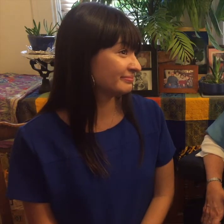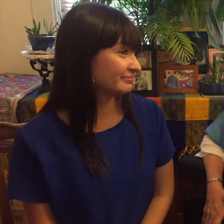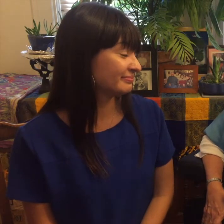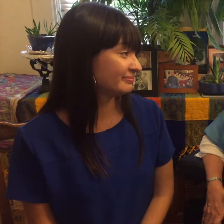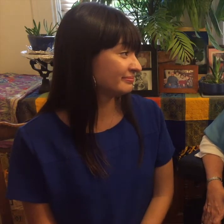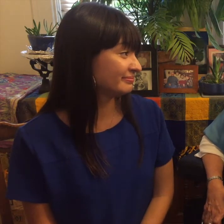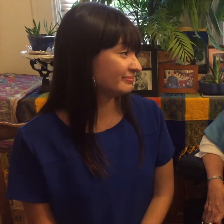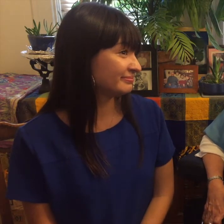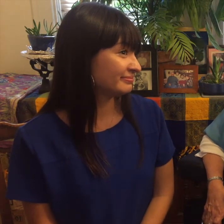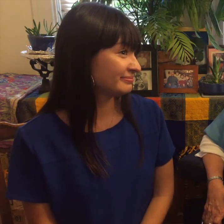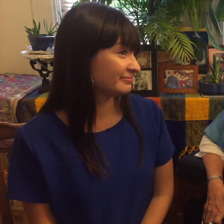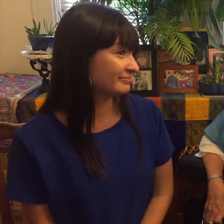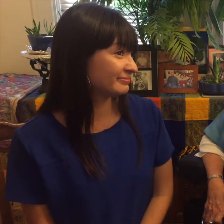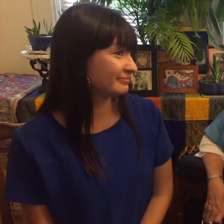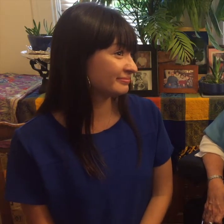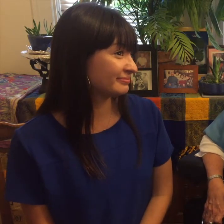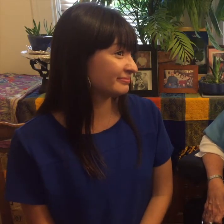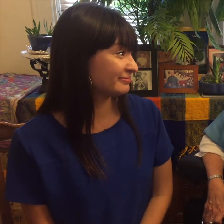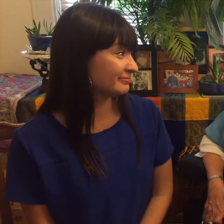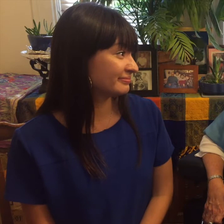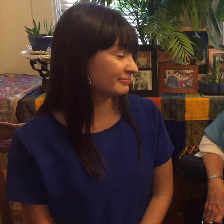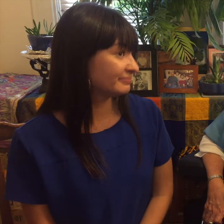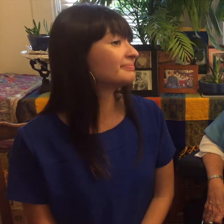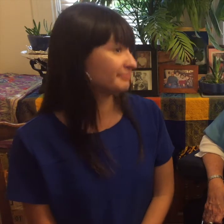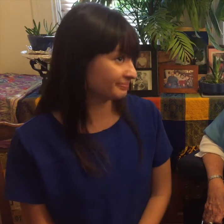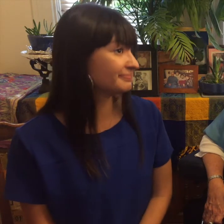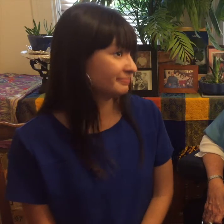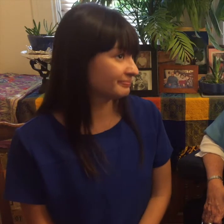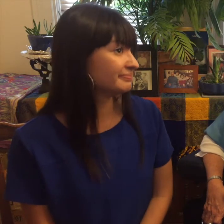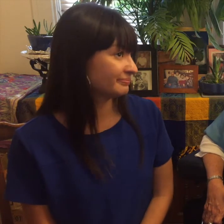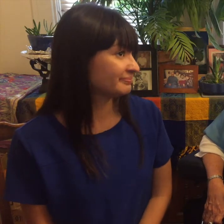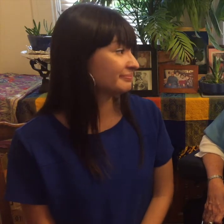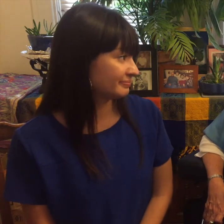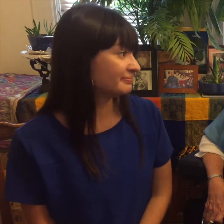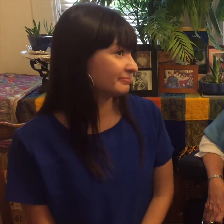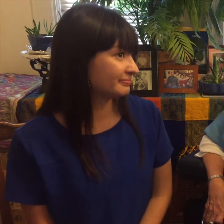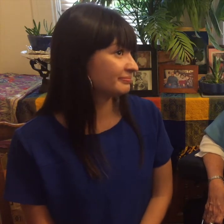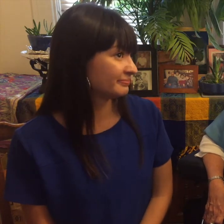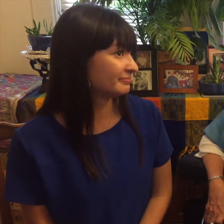States it's the most prominent language that college students are learning and